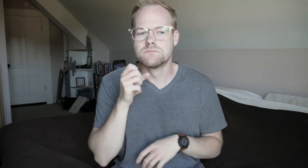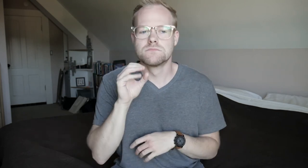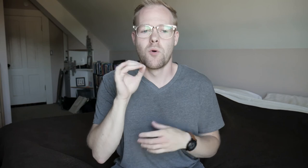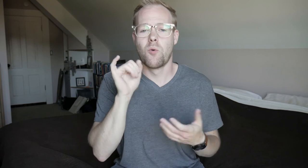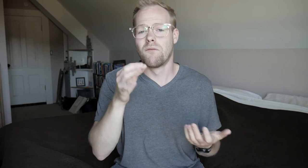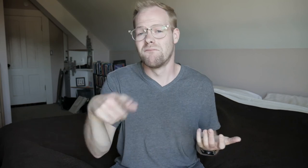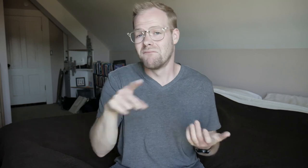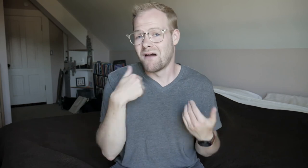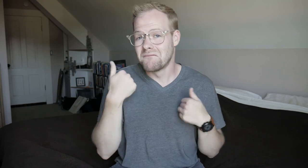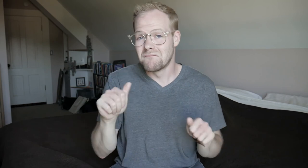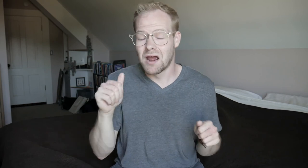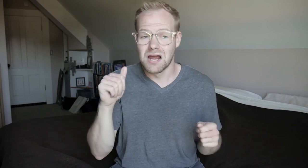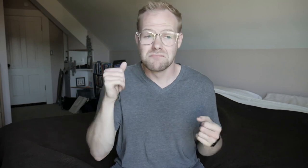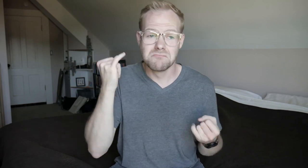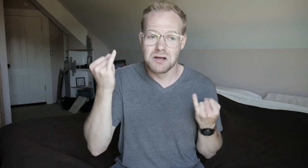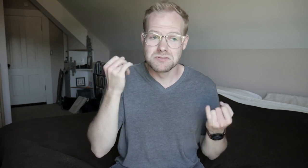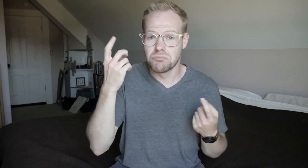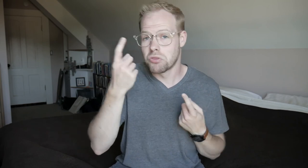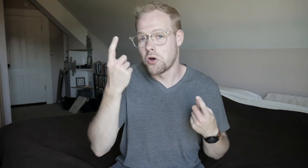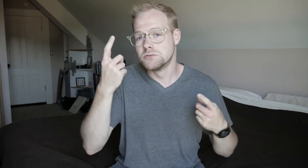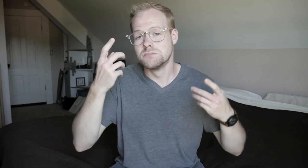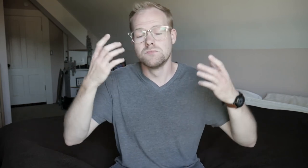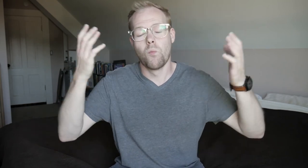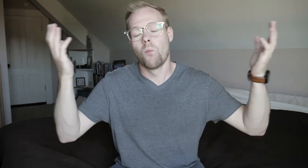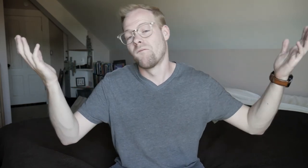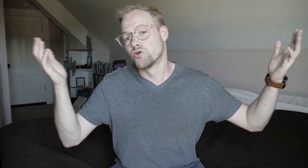So if you have any ideas, thoughts, whatever...